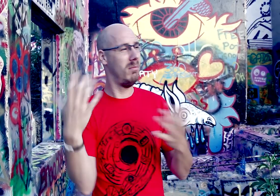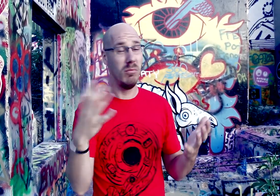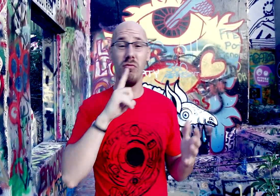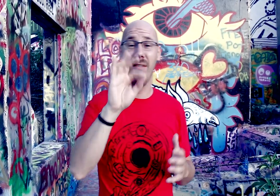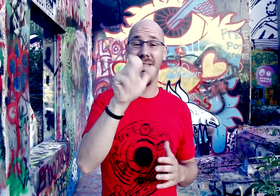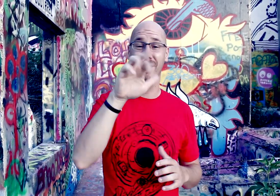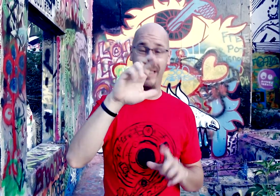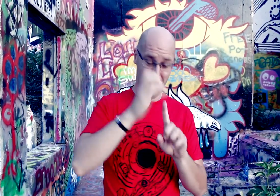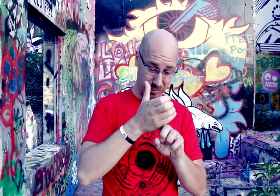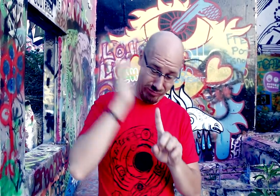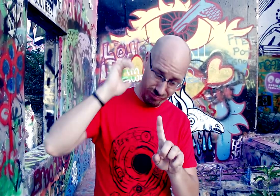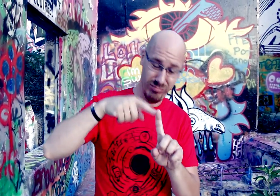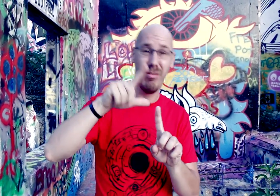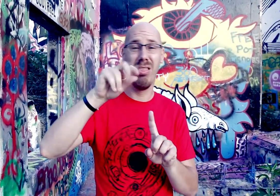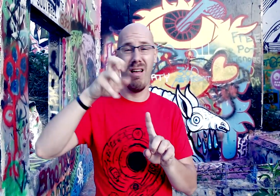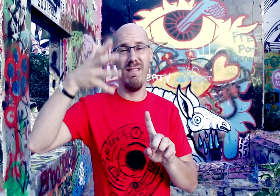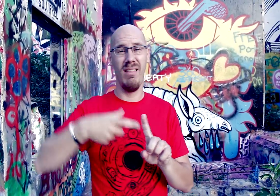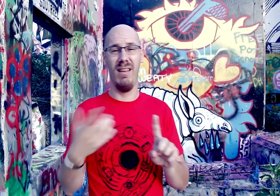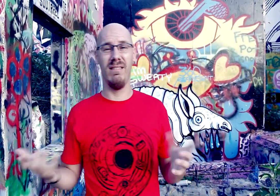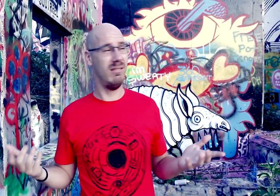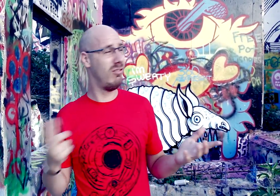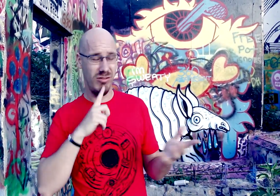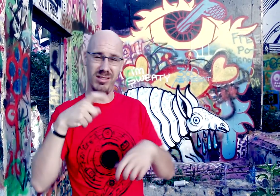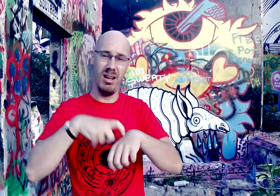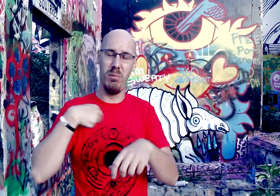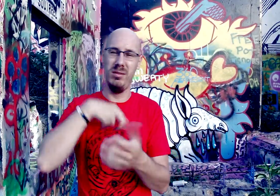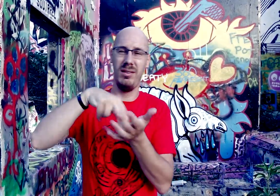We come from the same one. Strip away the fear underneath its all the same love